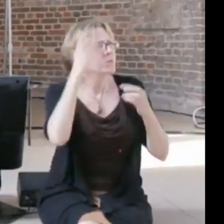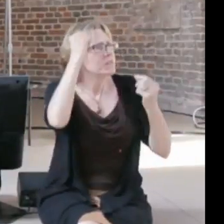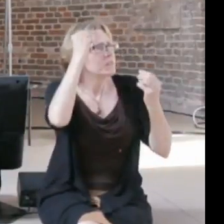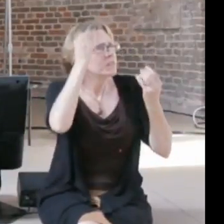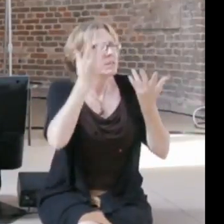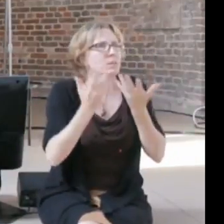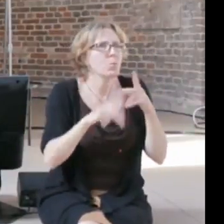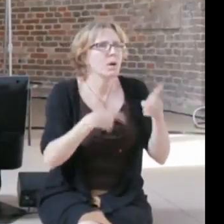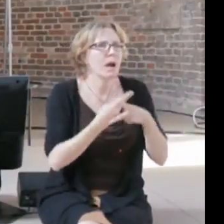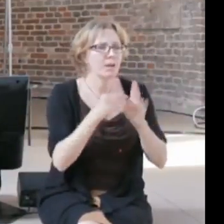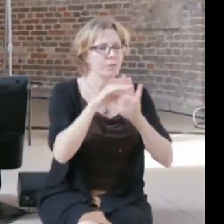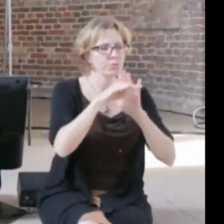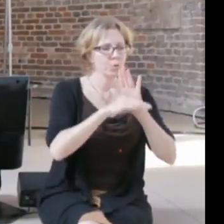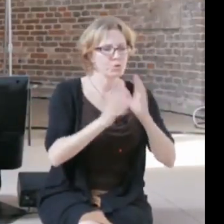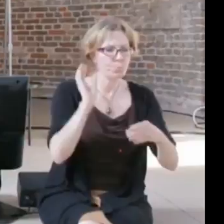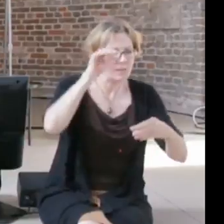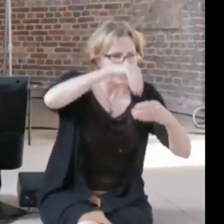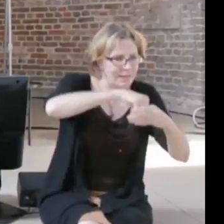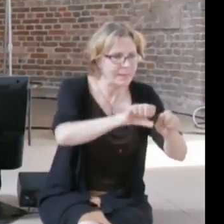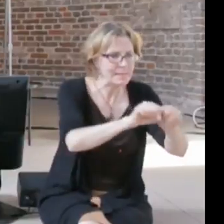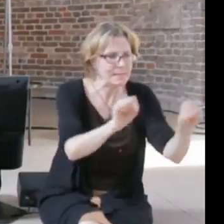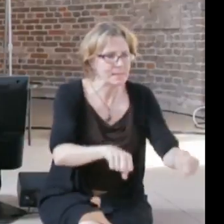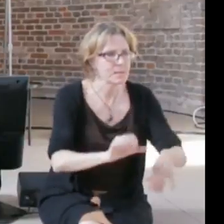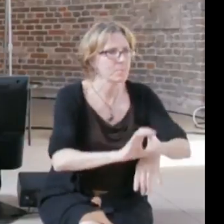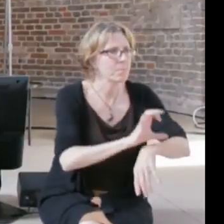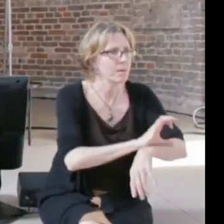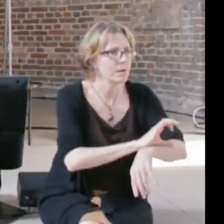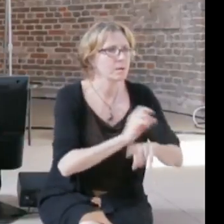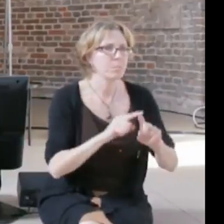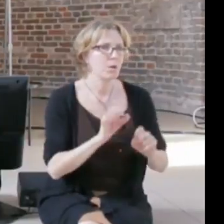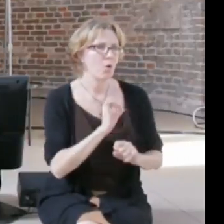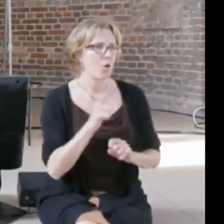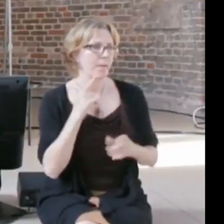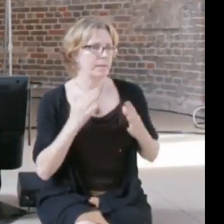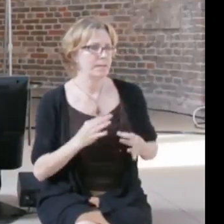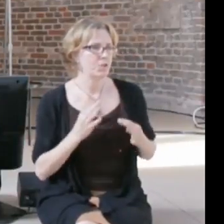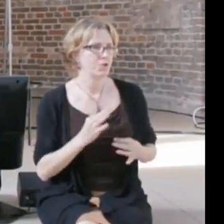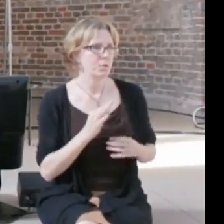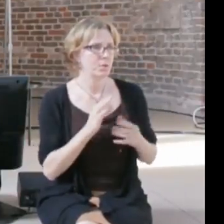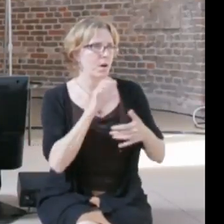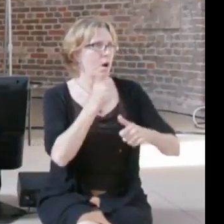but I think that not all of our lives are controlled by the state, especially if we're